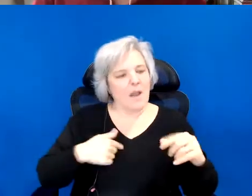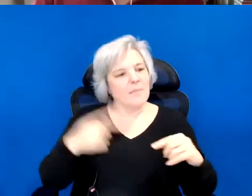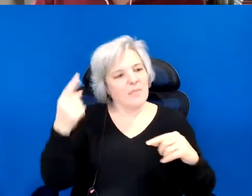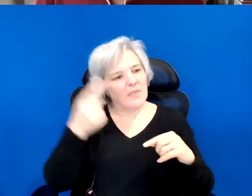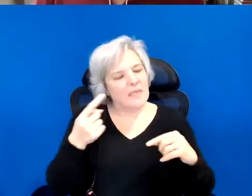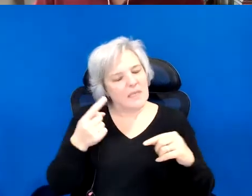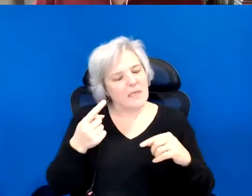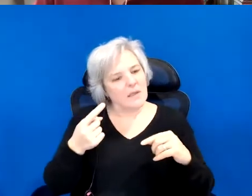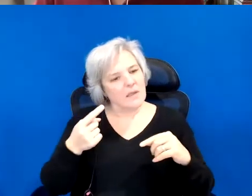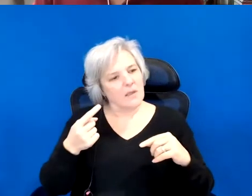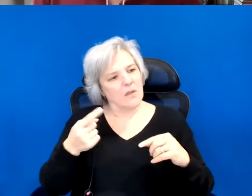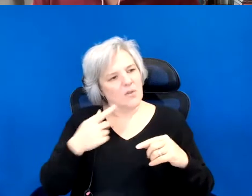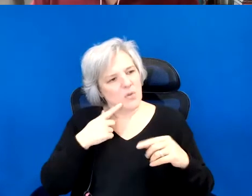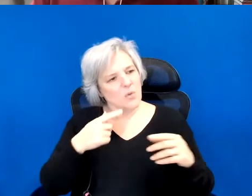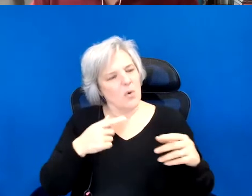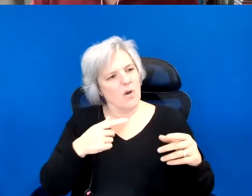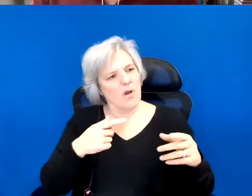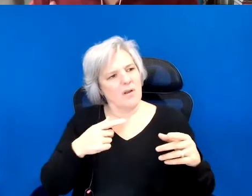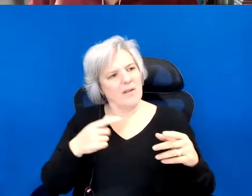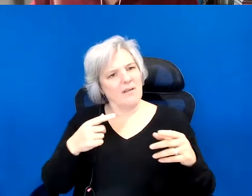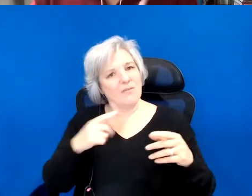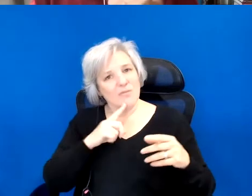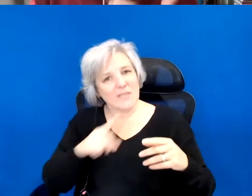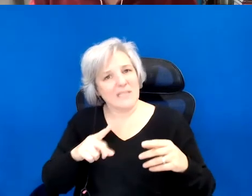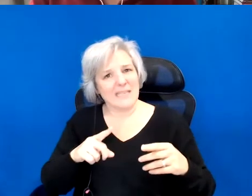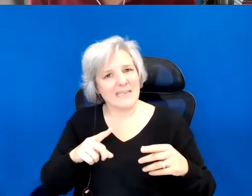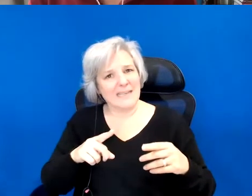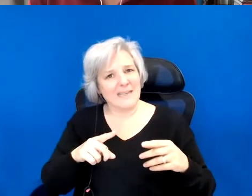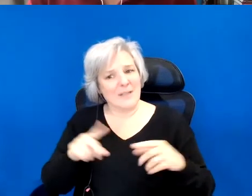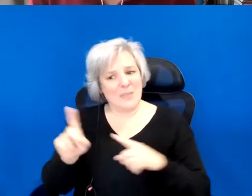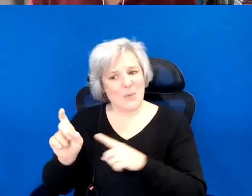you're asking such impossible questions, and then continually.